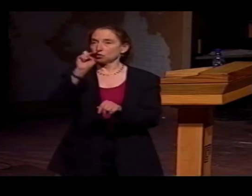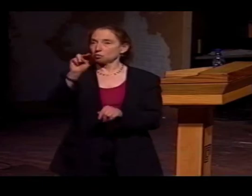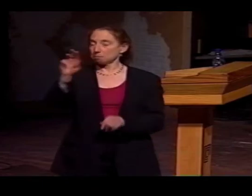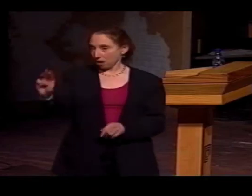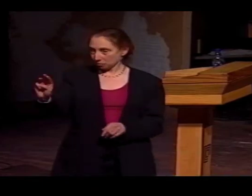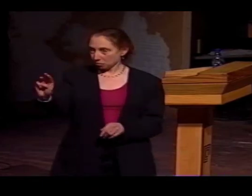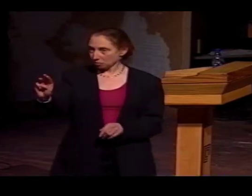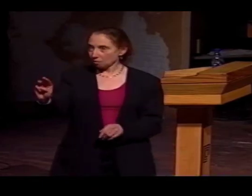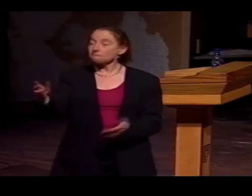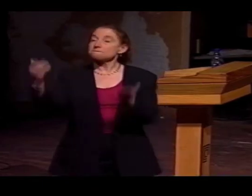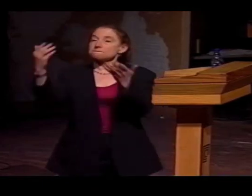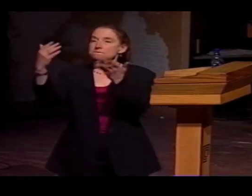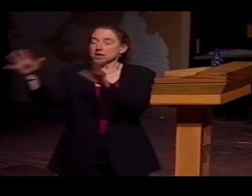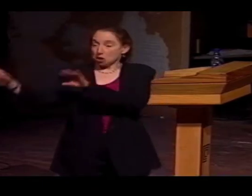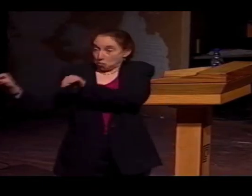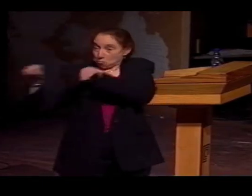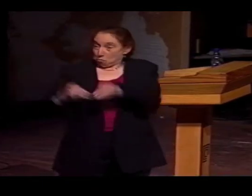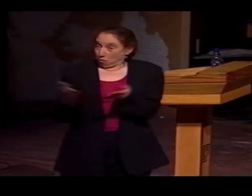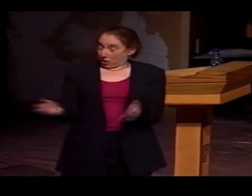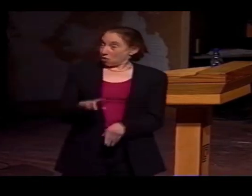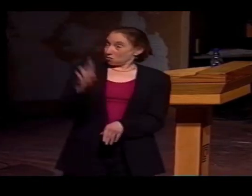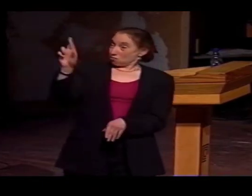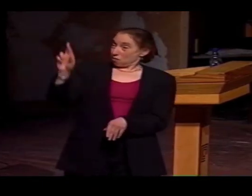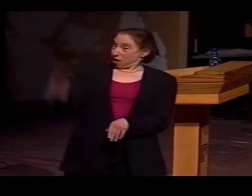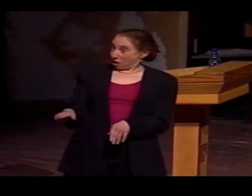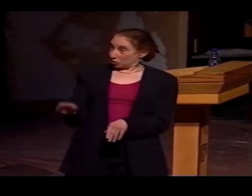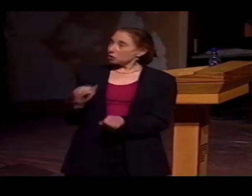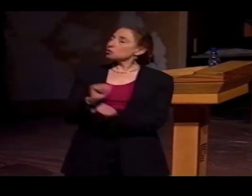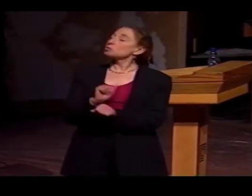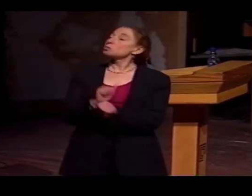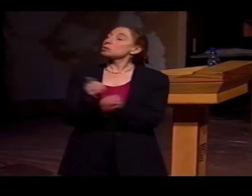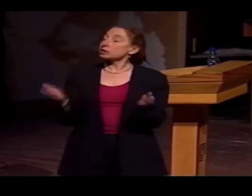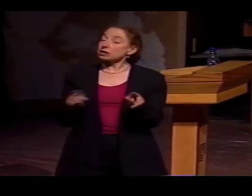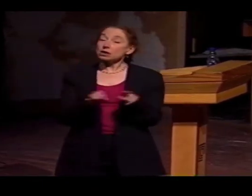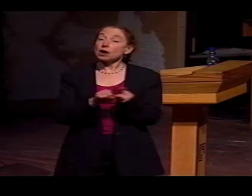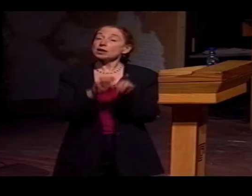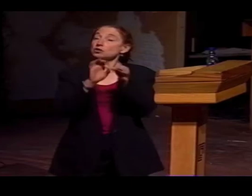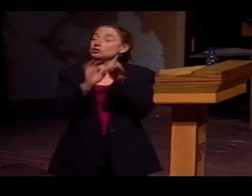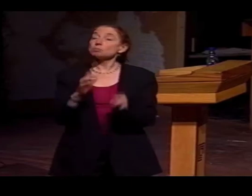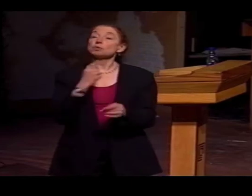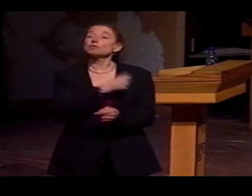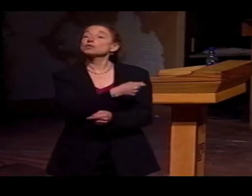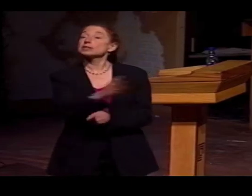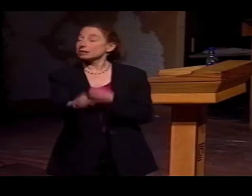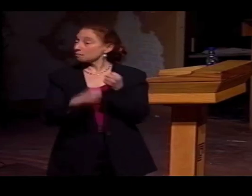HE GRADUATED FROM THE UNIVERSITY OF MEXICO AND THEN CAME TO ROCHESTER